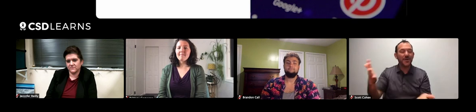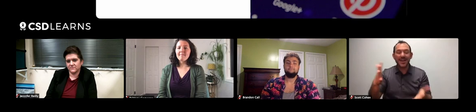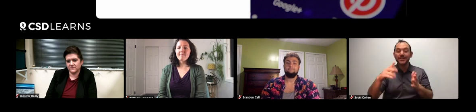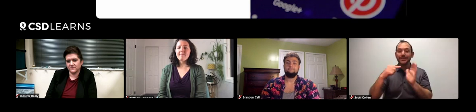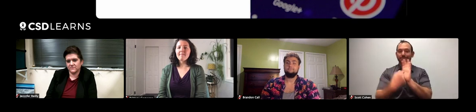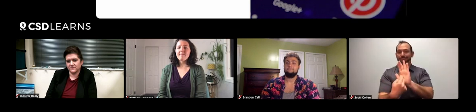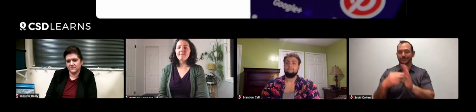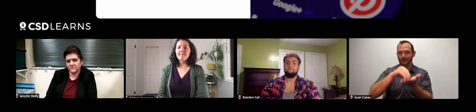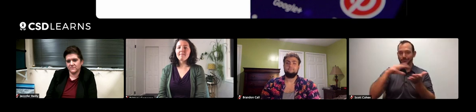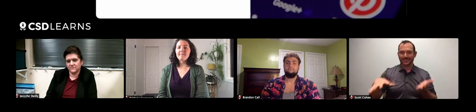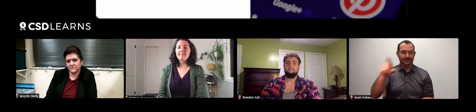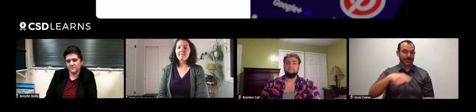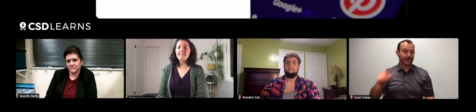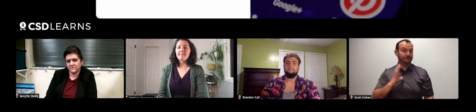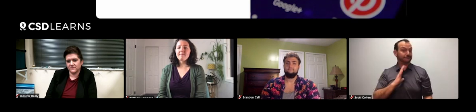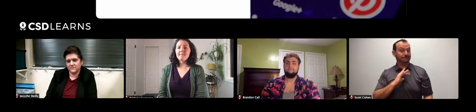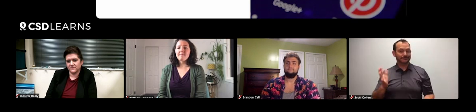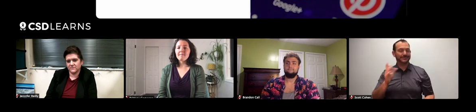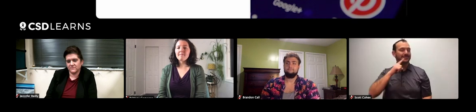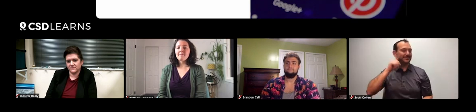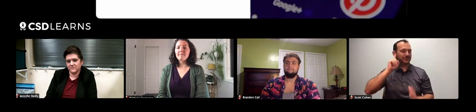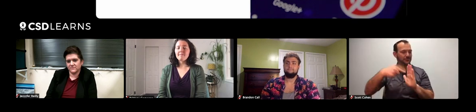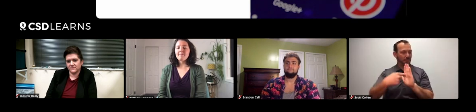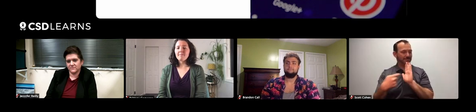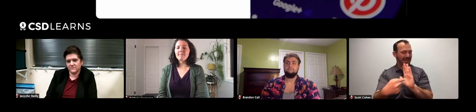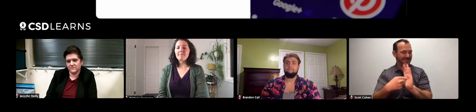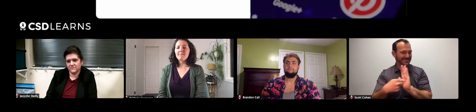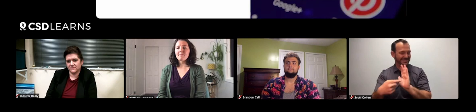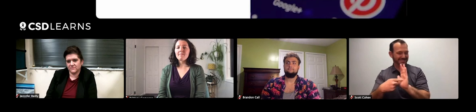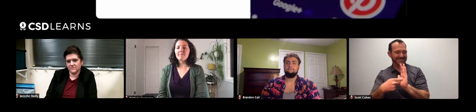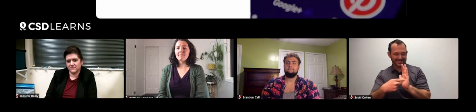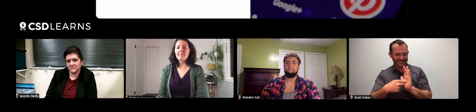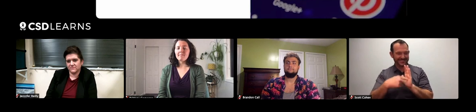and show your students what these cool deaf role models are doing in the STEM field,